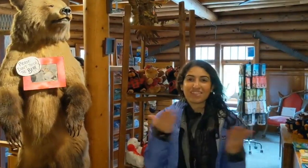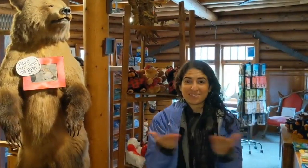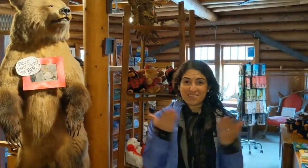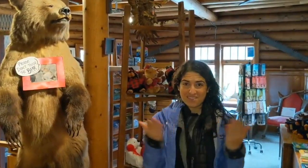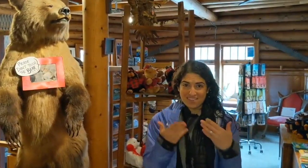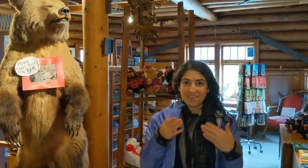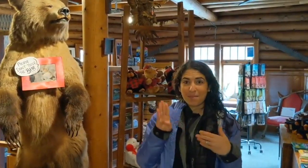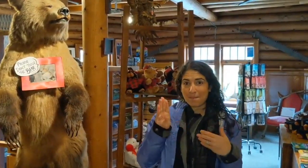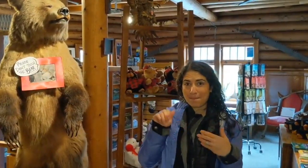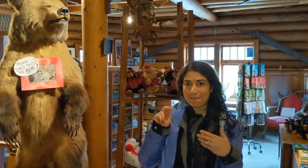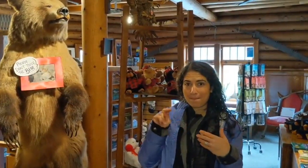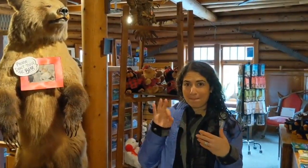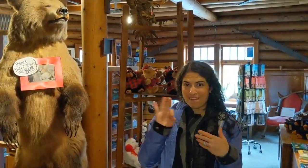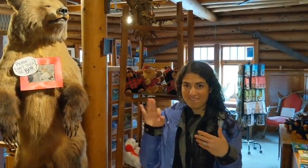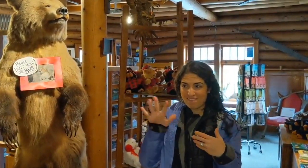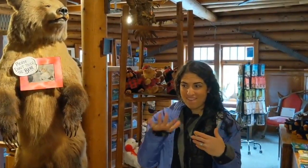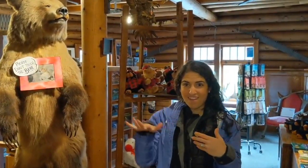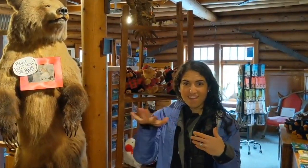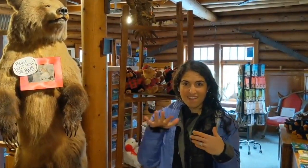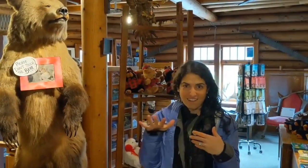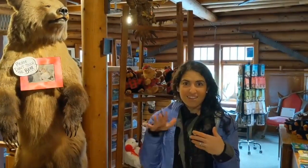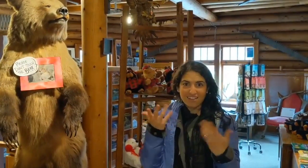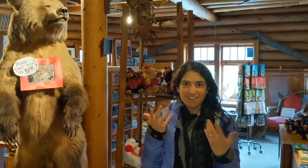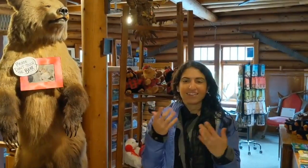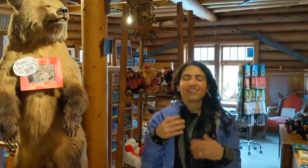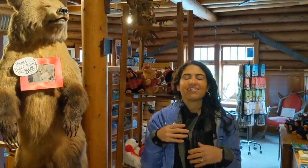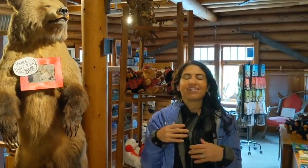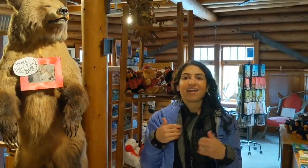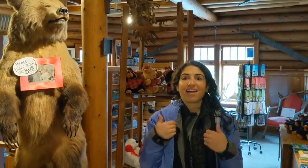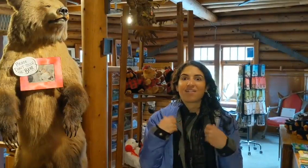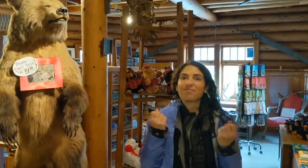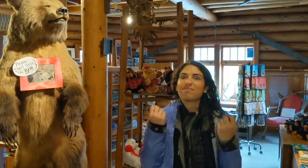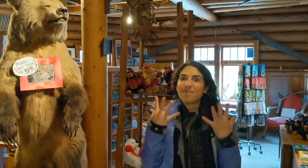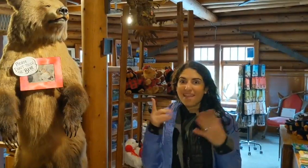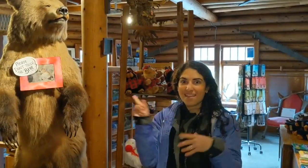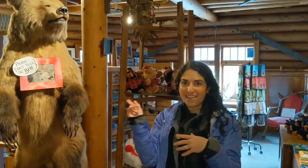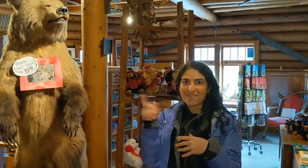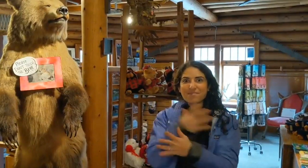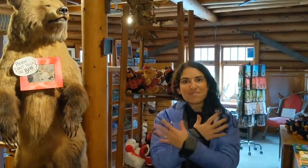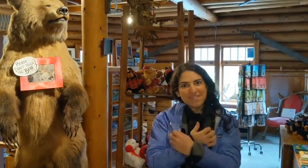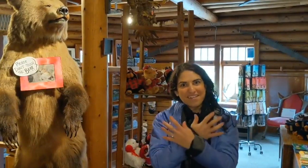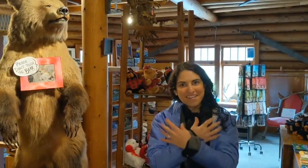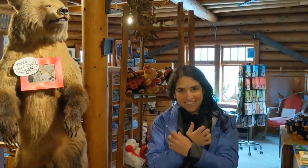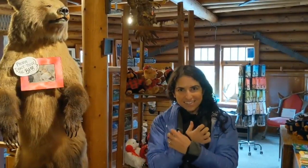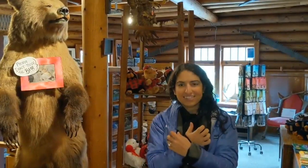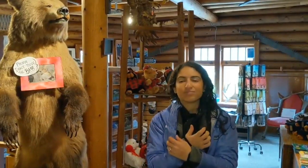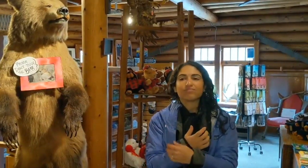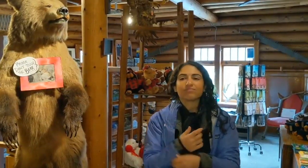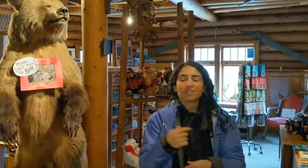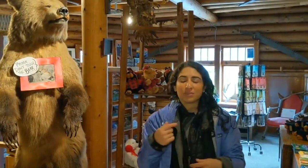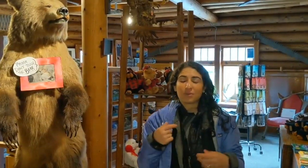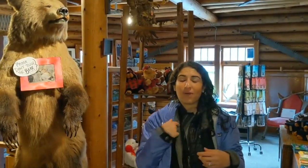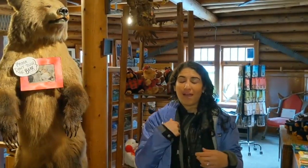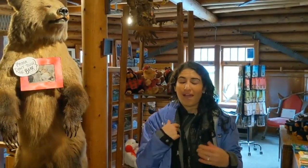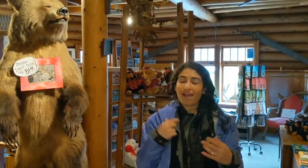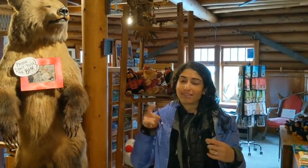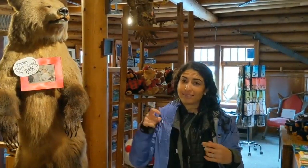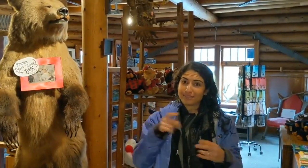Here in Banff -- this area has many bears.